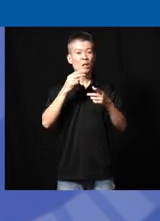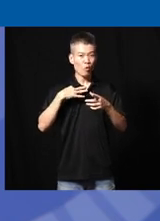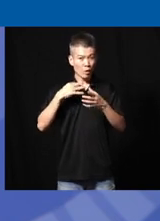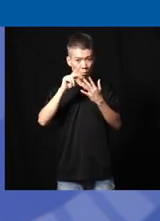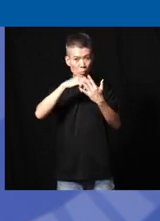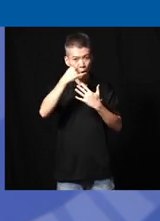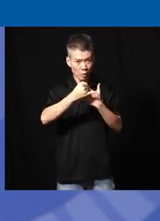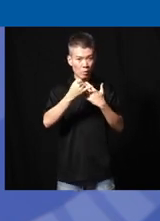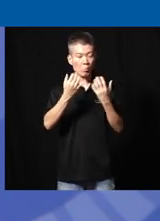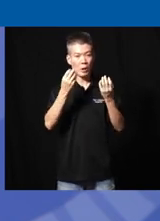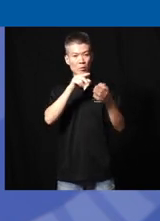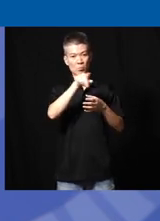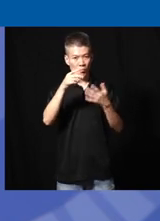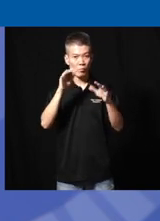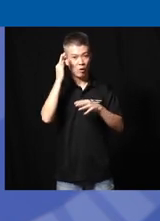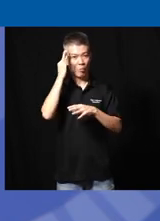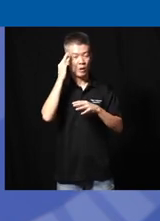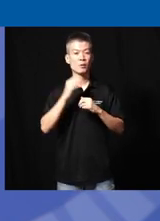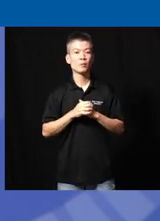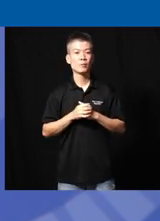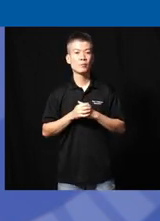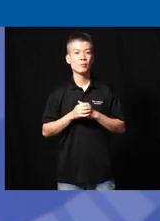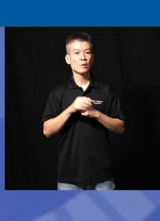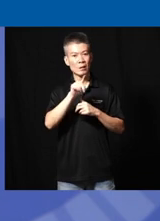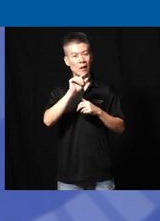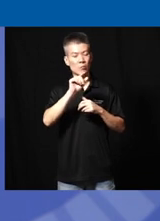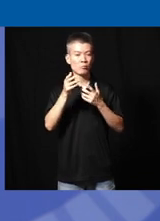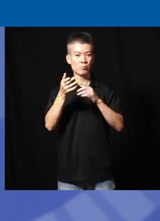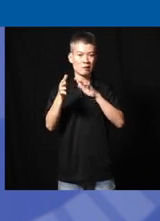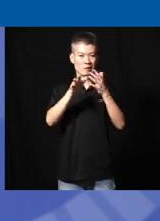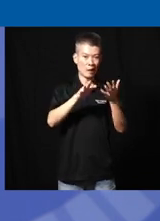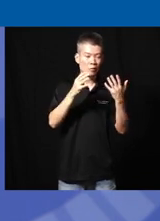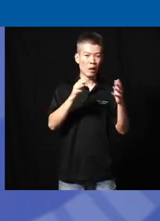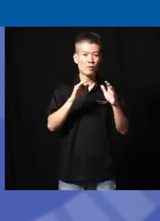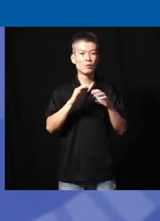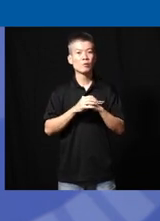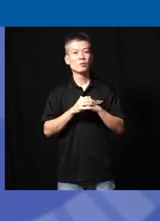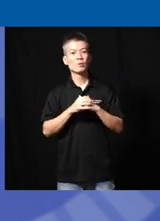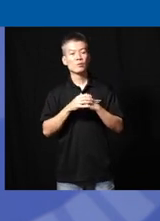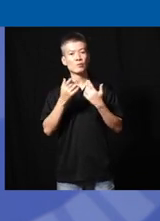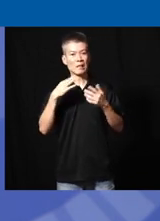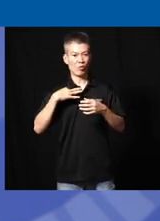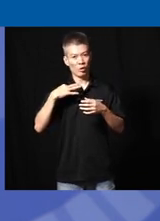projects I think many of you are familiar with they kind of die after uh the volunteers the